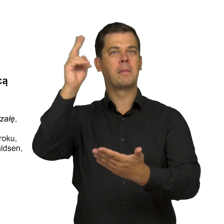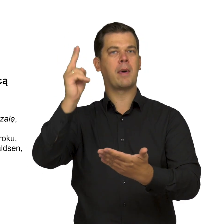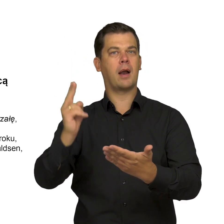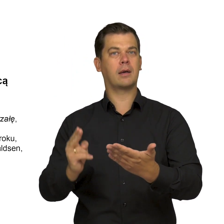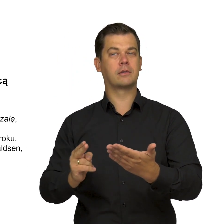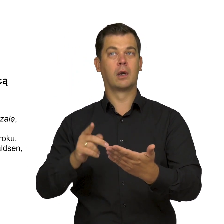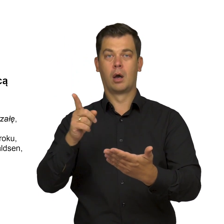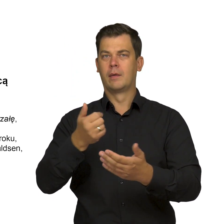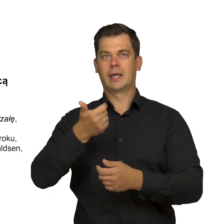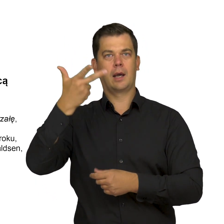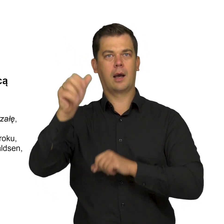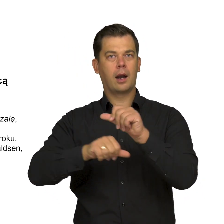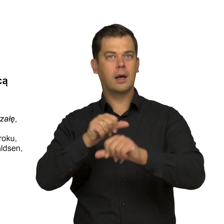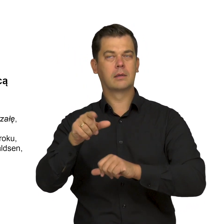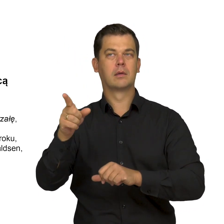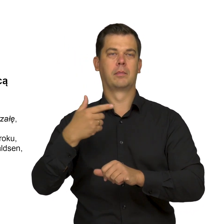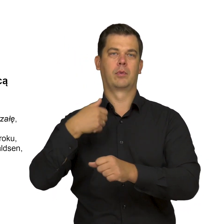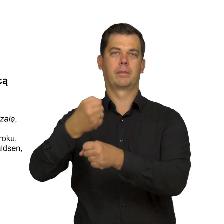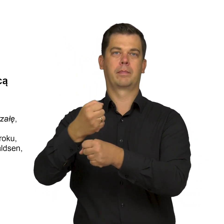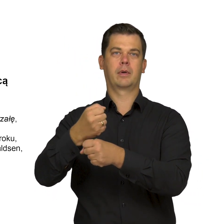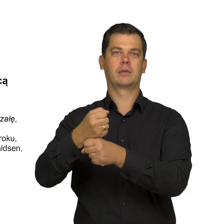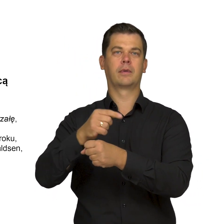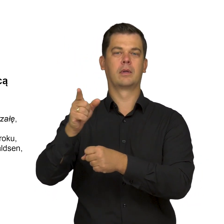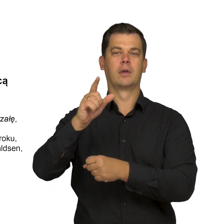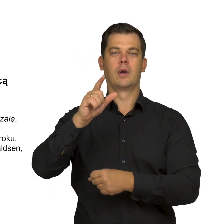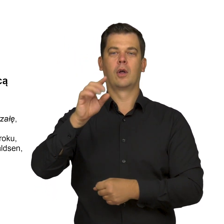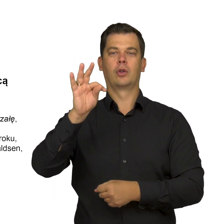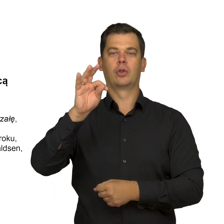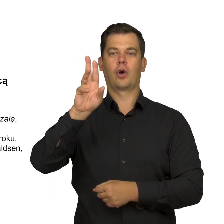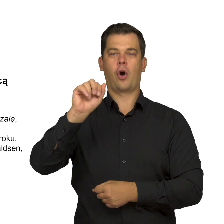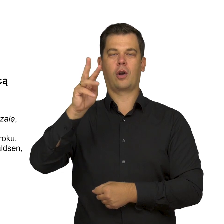in the studio of none other than Bertel Thorvaldsen.